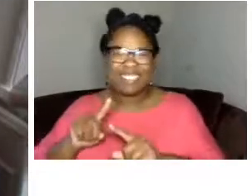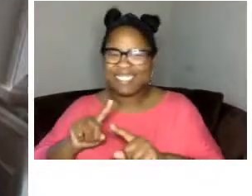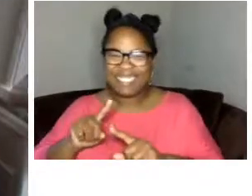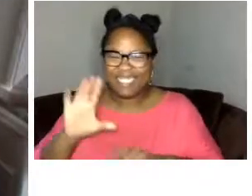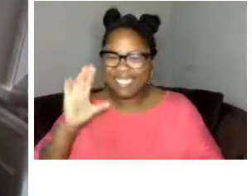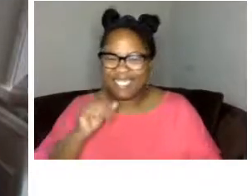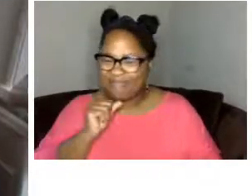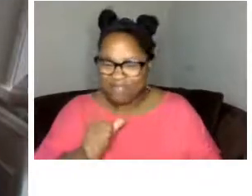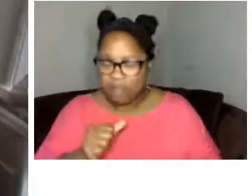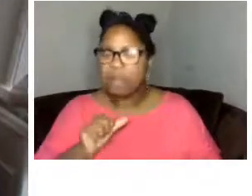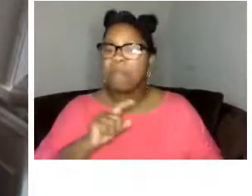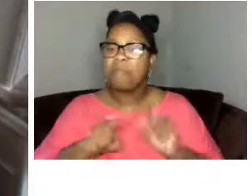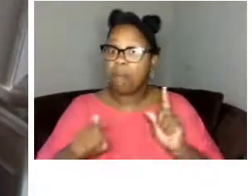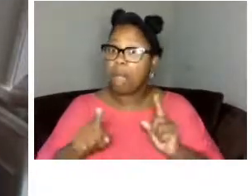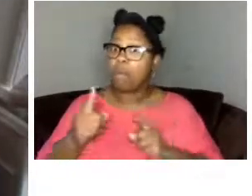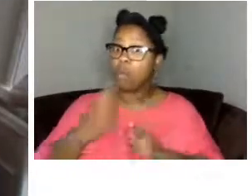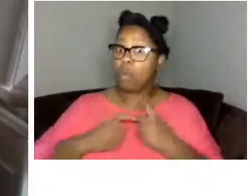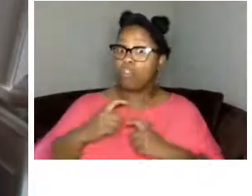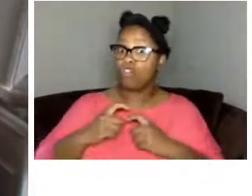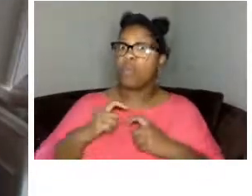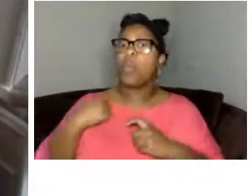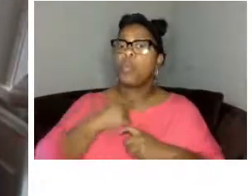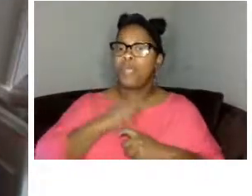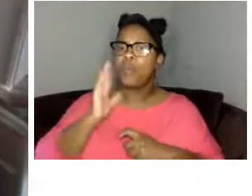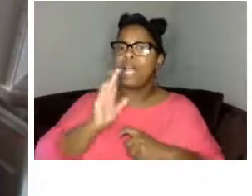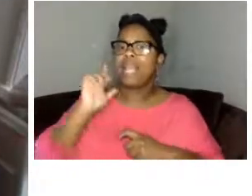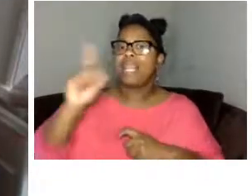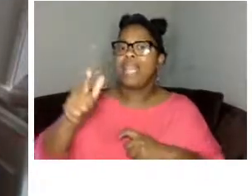will uh get those answered and um add them to the